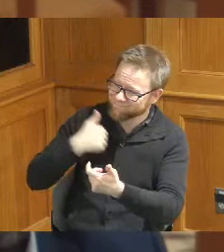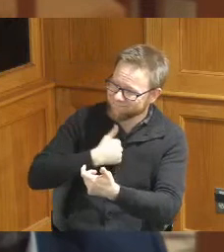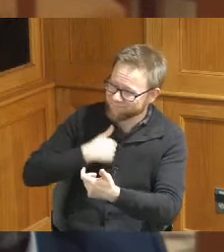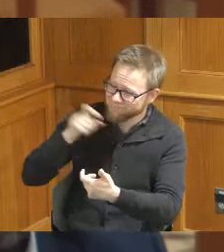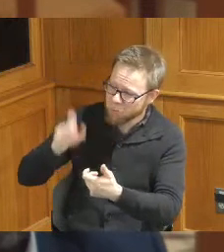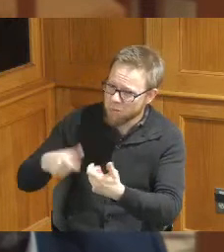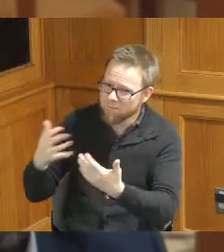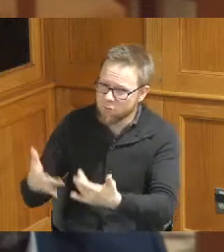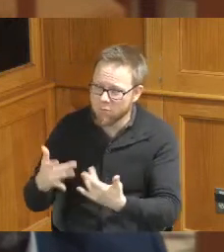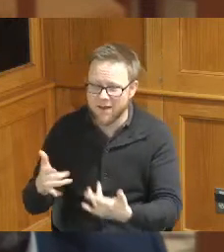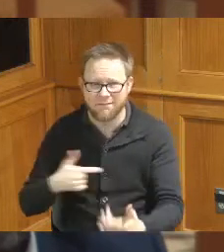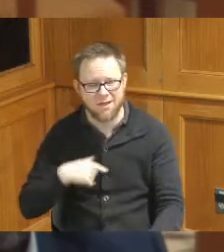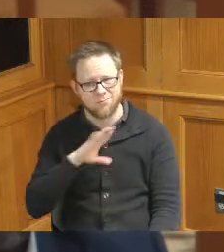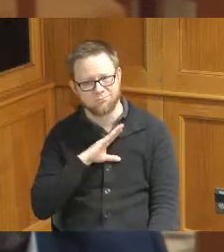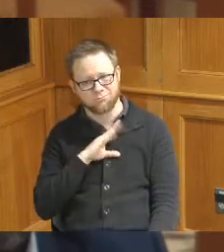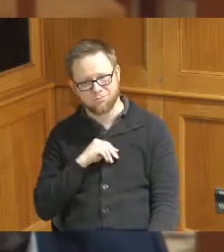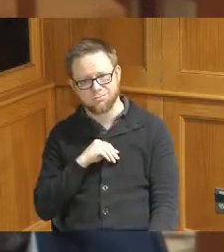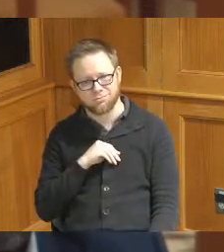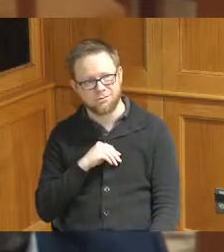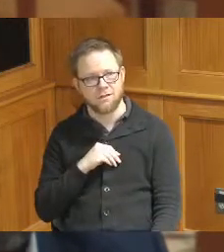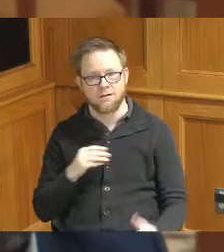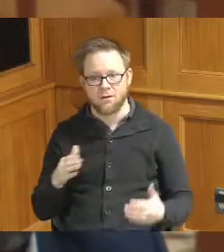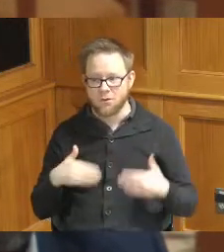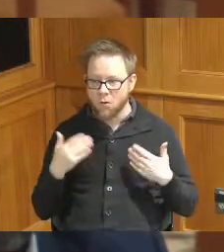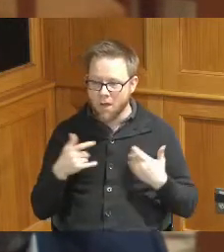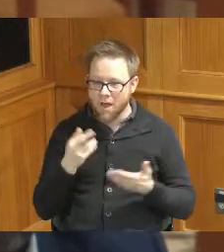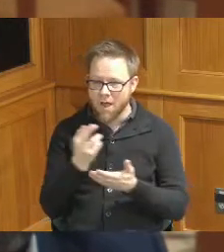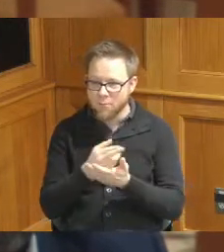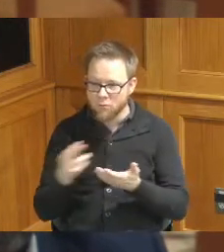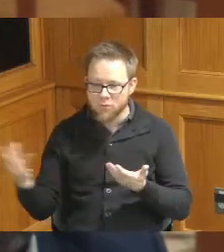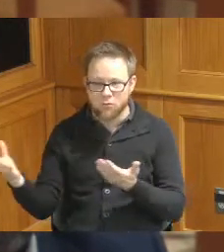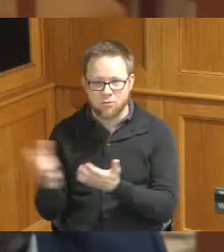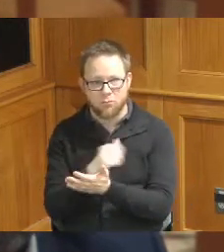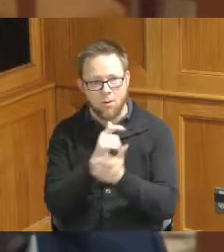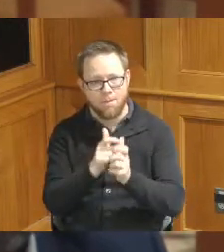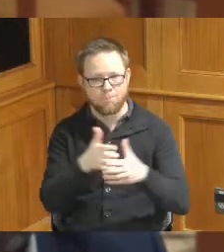at times so we're happy to get these resources to be able to expand the program and place people